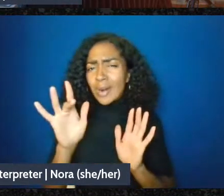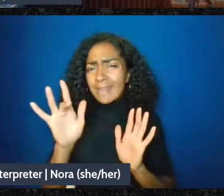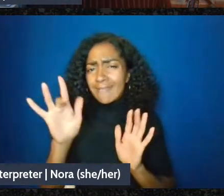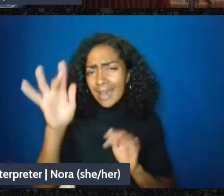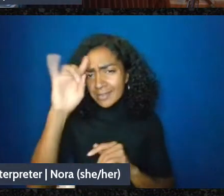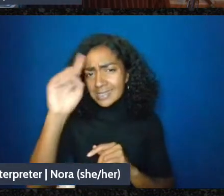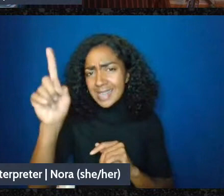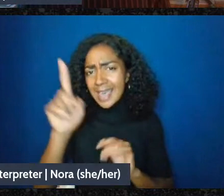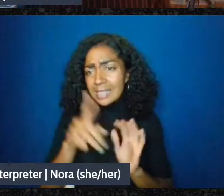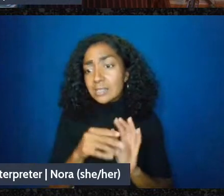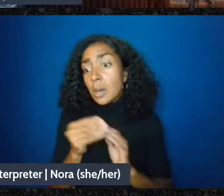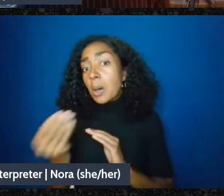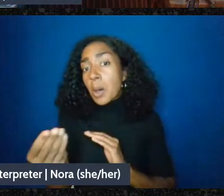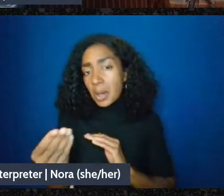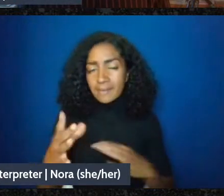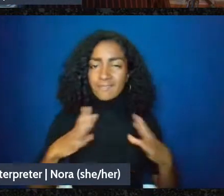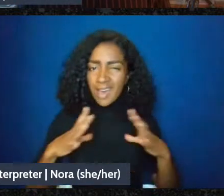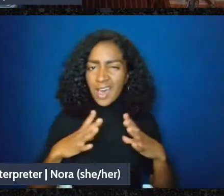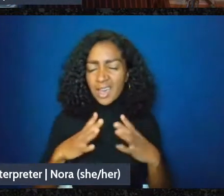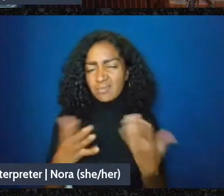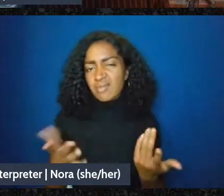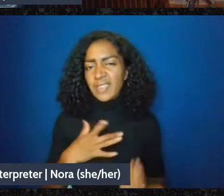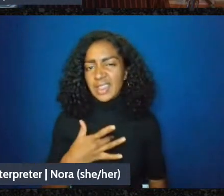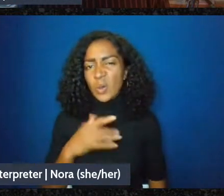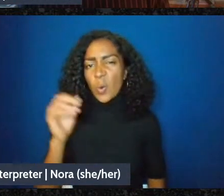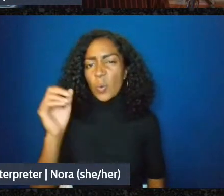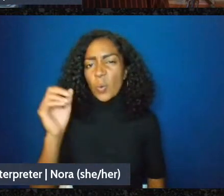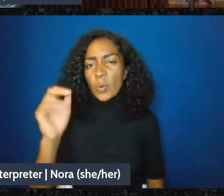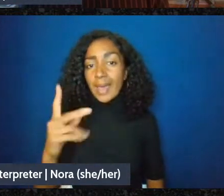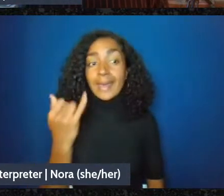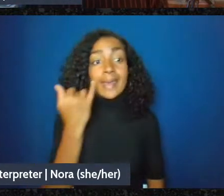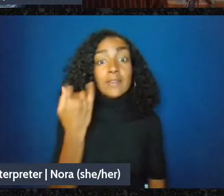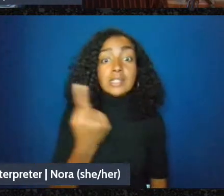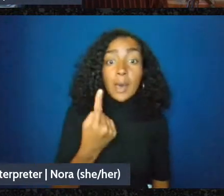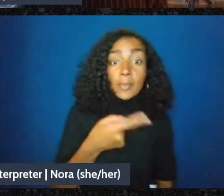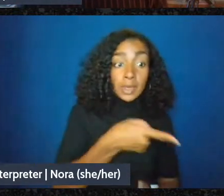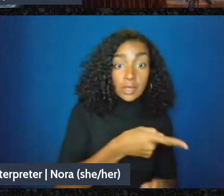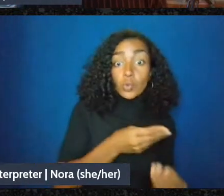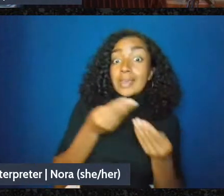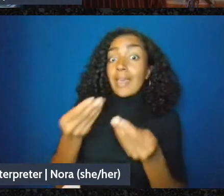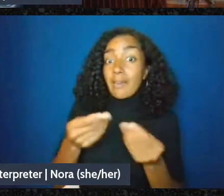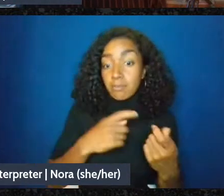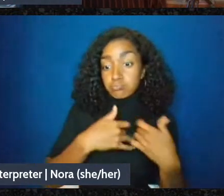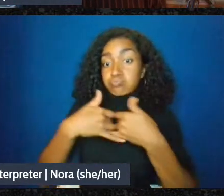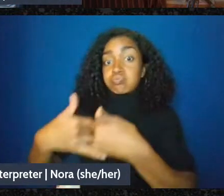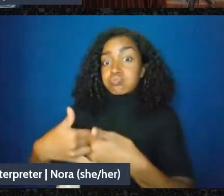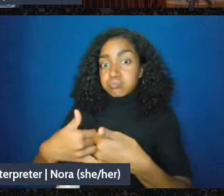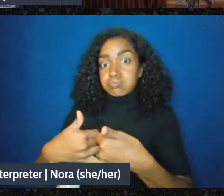I think would depend on the amount of the donation versus the amount of the thing given in return.